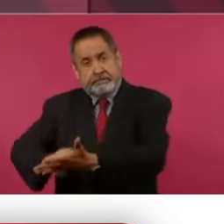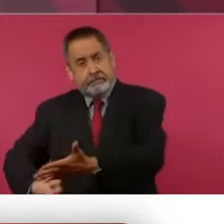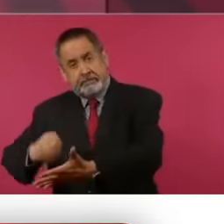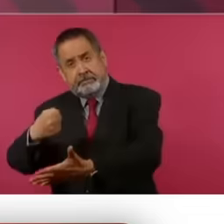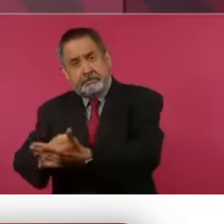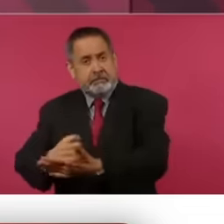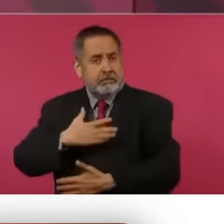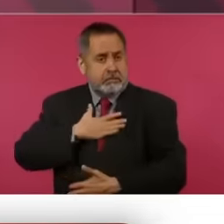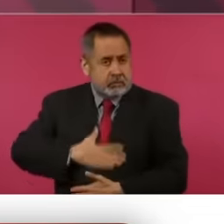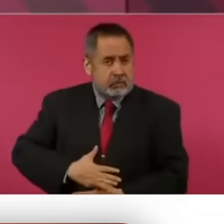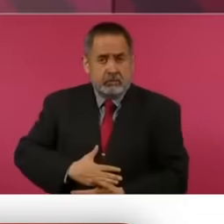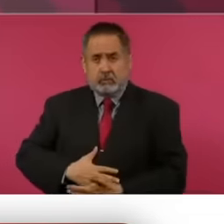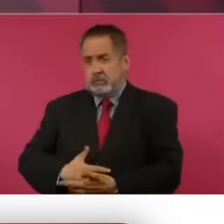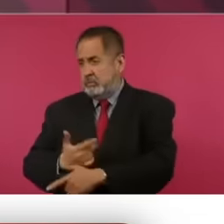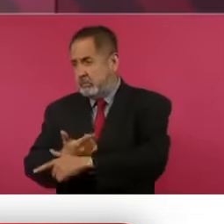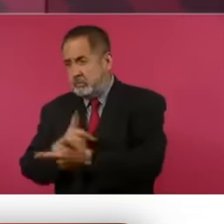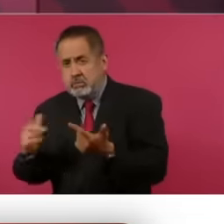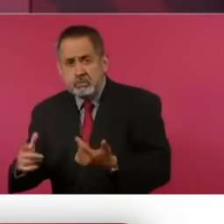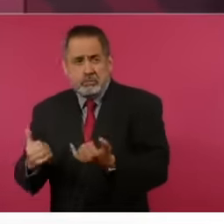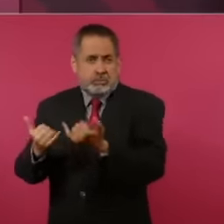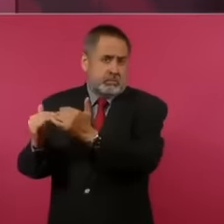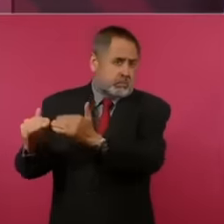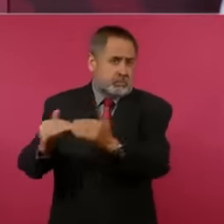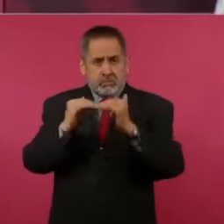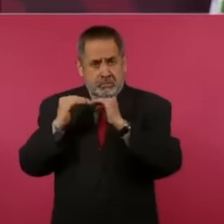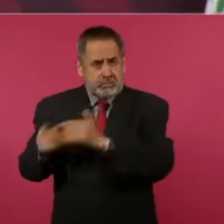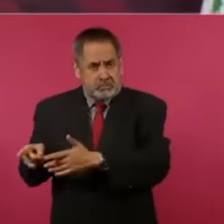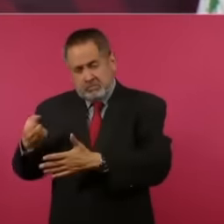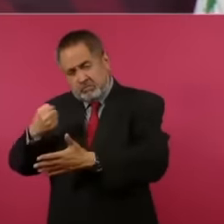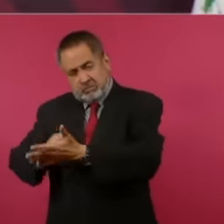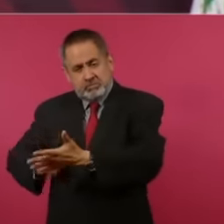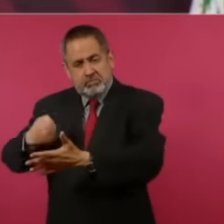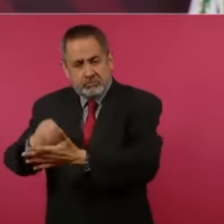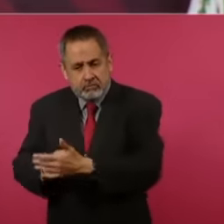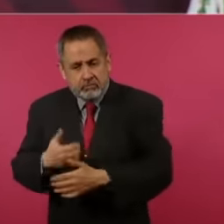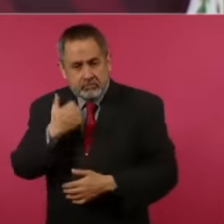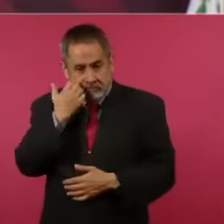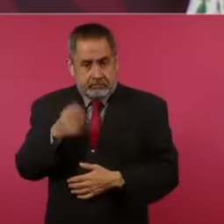democracy belongs to the same